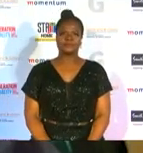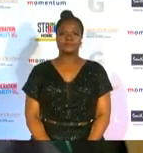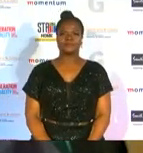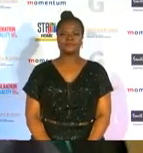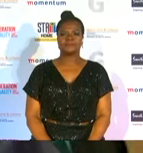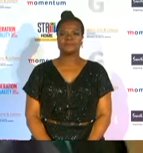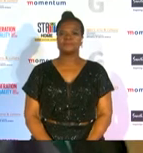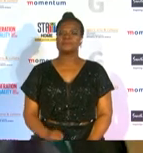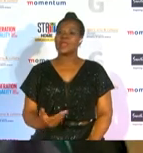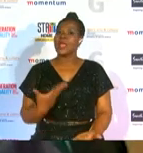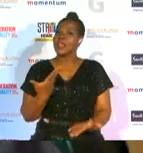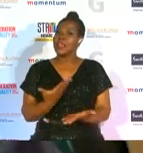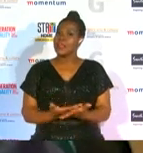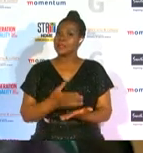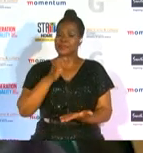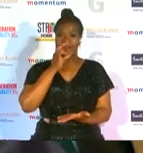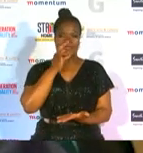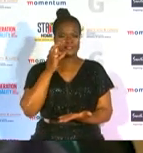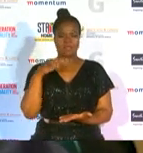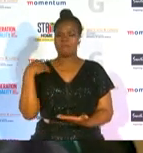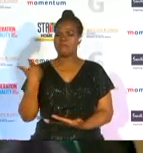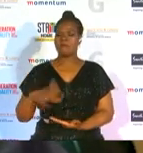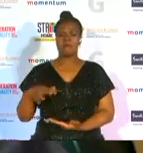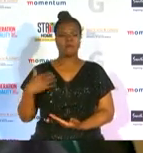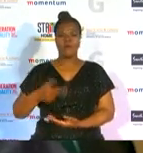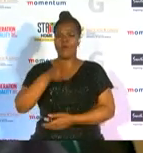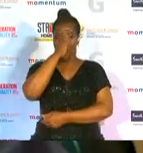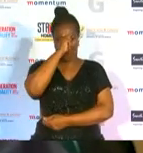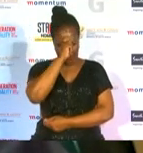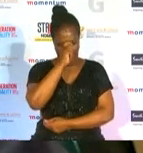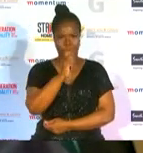indicate what an honor and a privilege it is